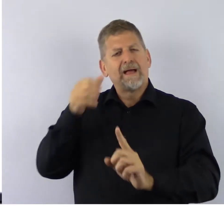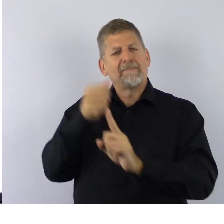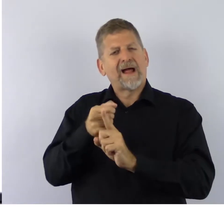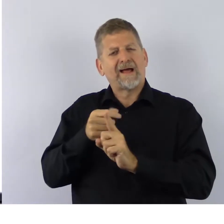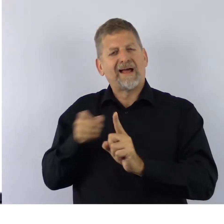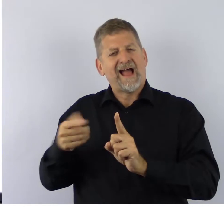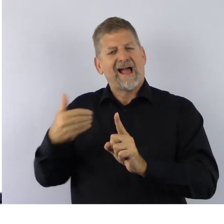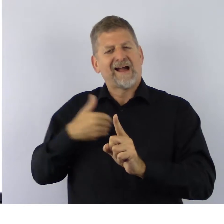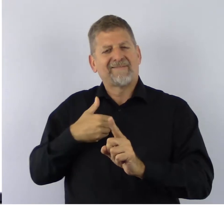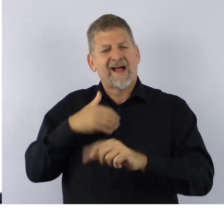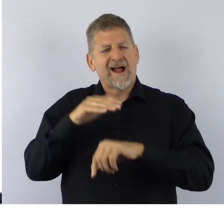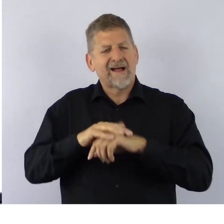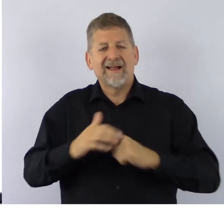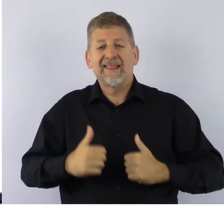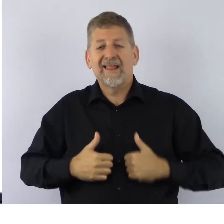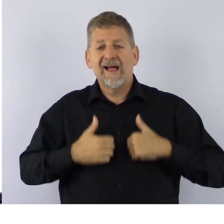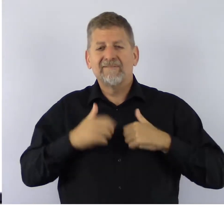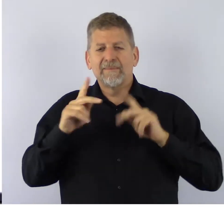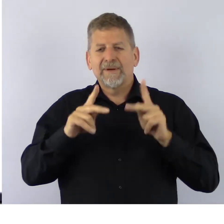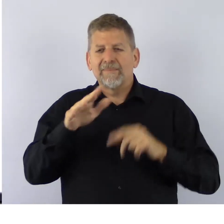on the lives of the people that we serve.